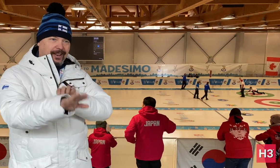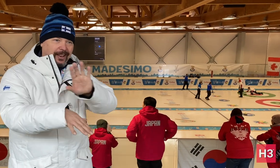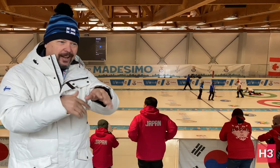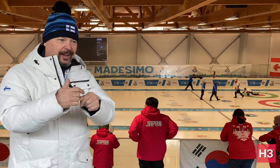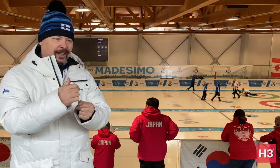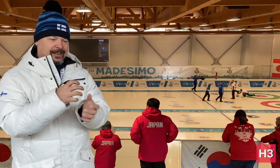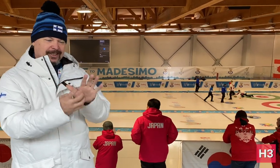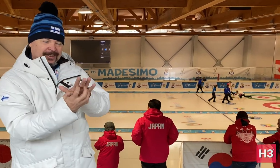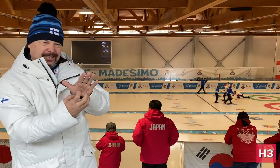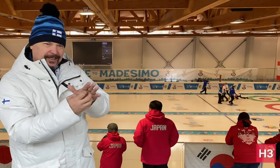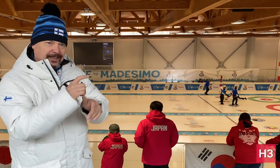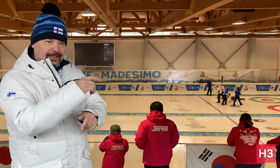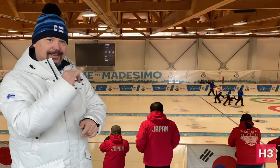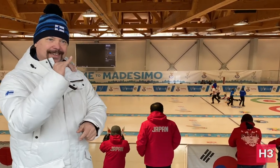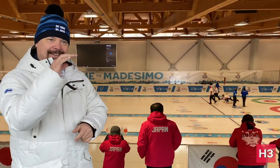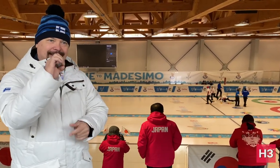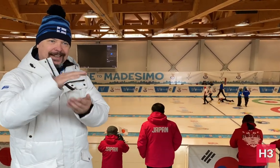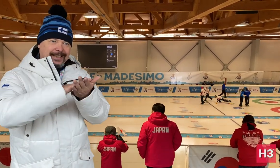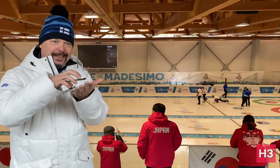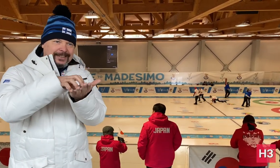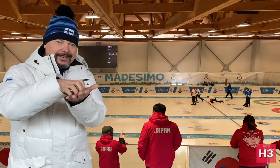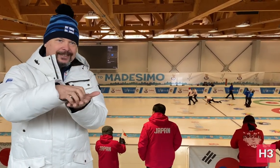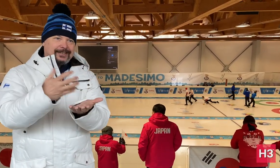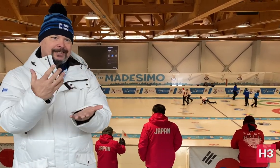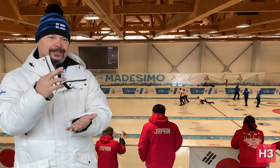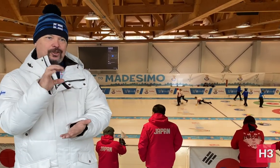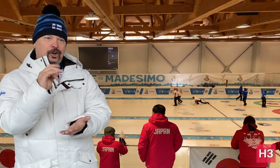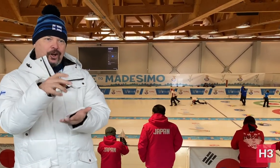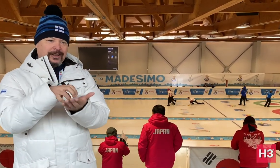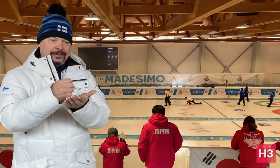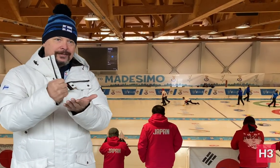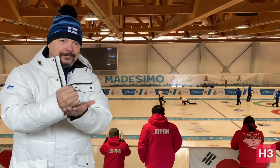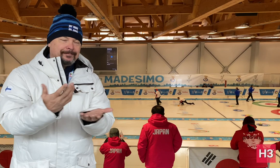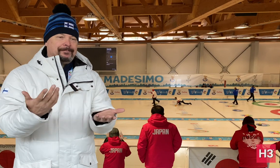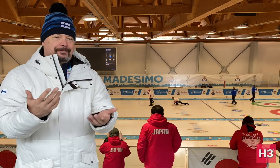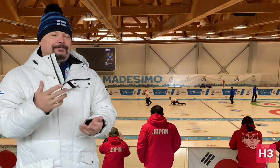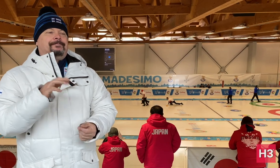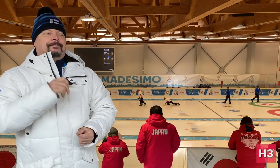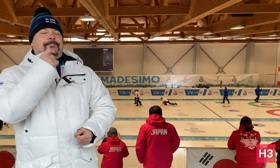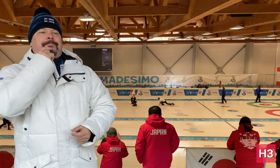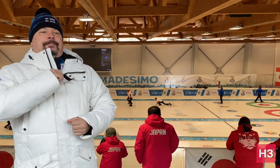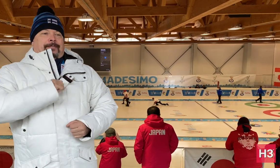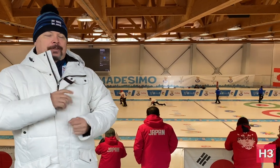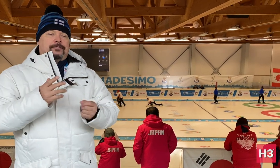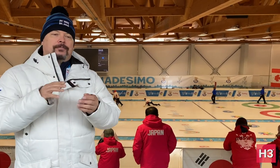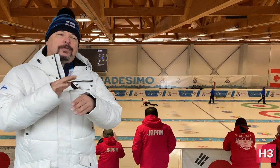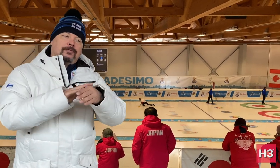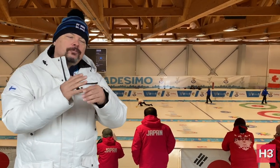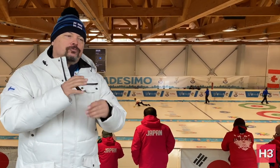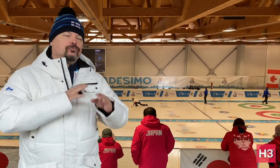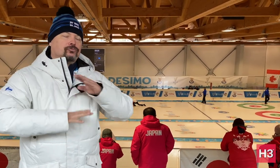The workers haven't cleaned up properly. There's still pieces of left-over rock affecting the ice. We'll have to be patient